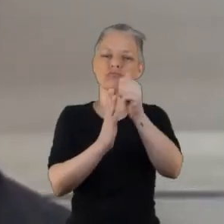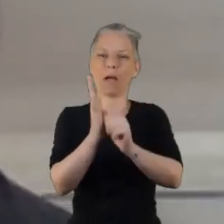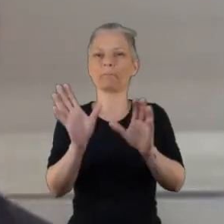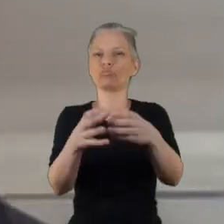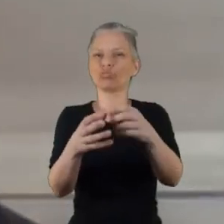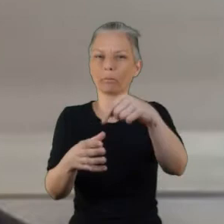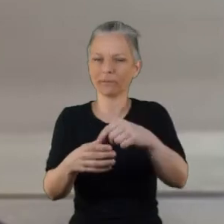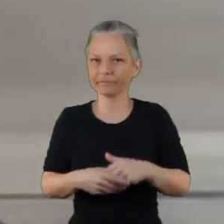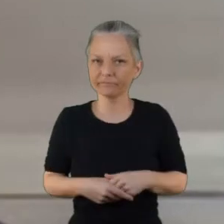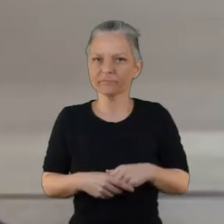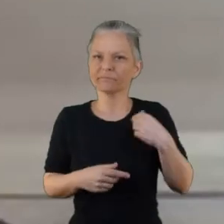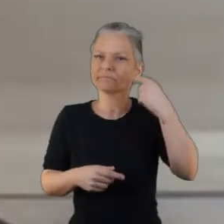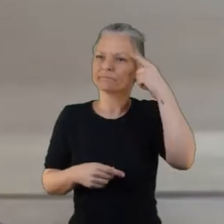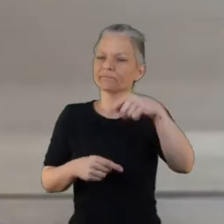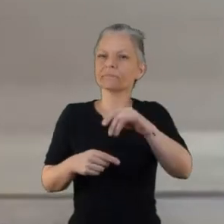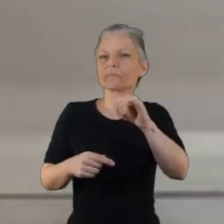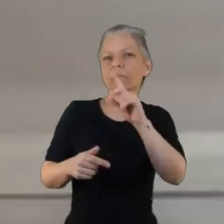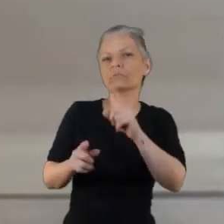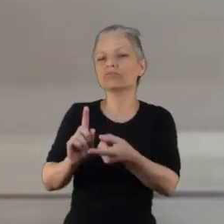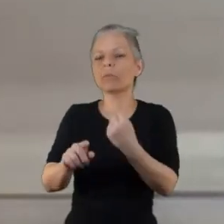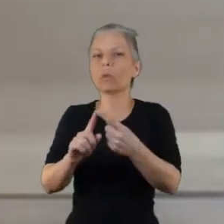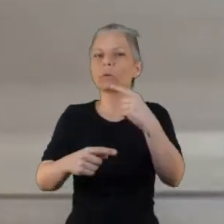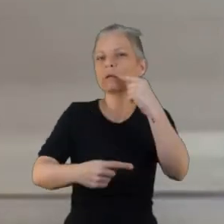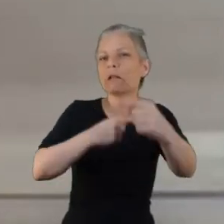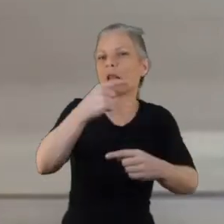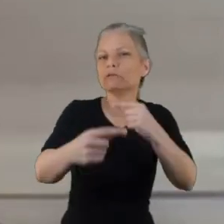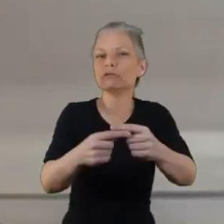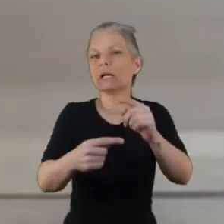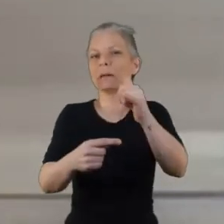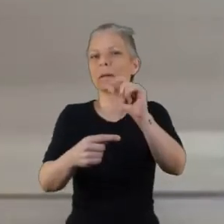It's difficult to be more concrete than that I think at this at this point but it will